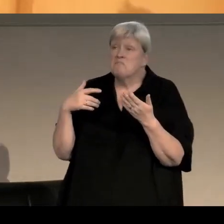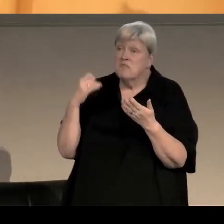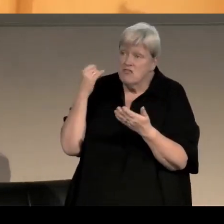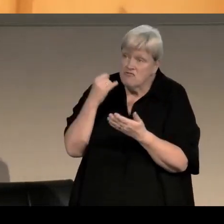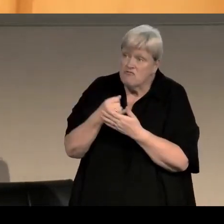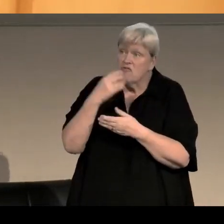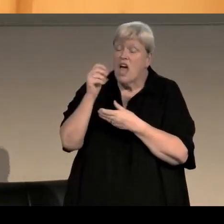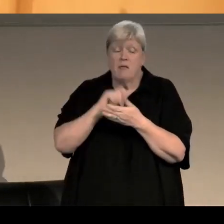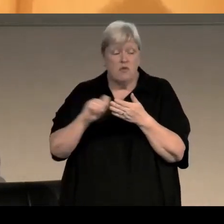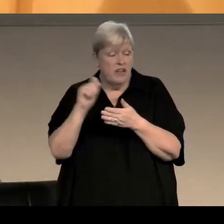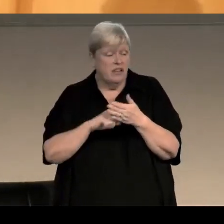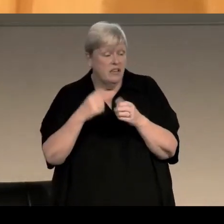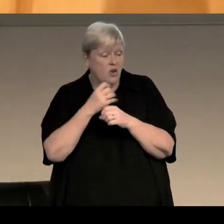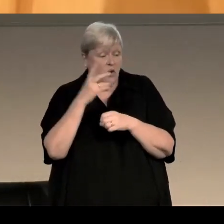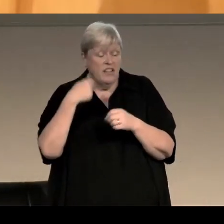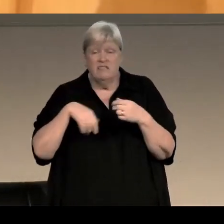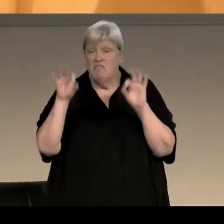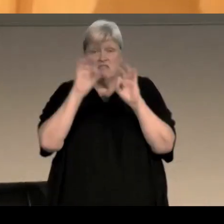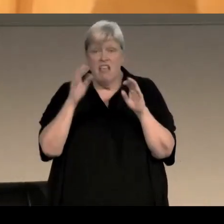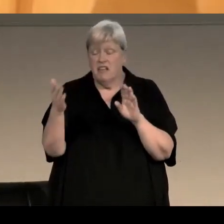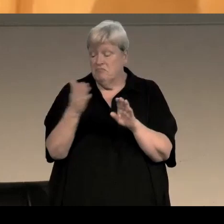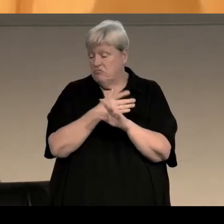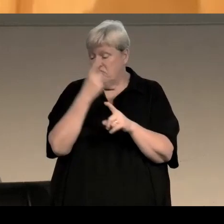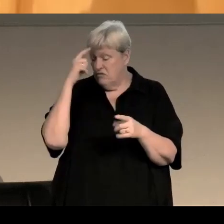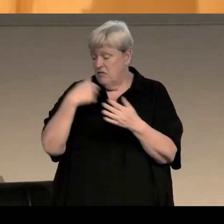the golden age but we didn't have anything else really to put in its place, I mean we had